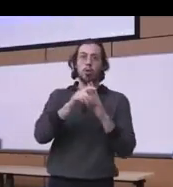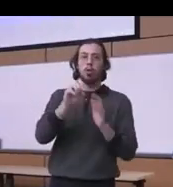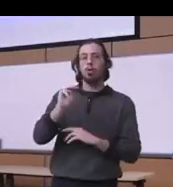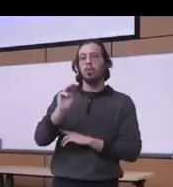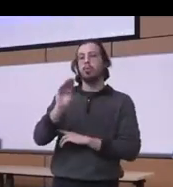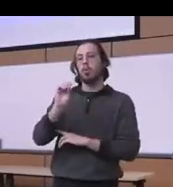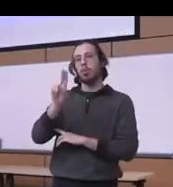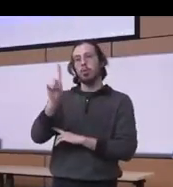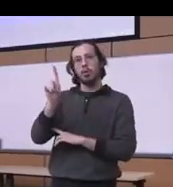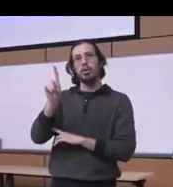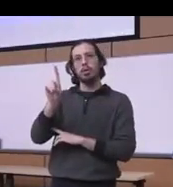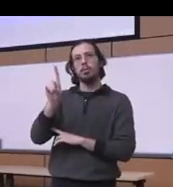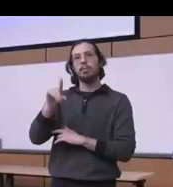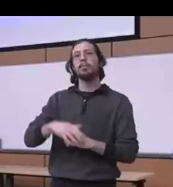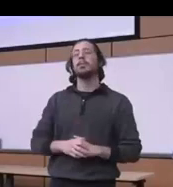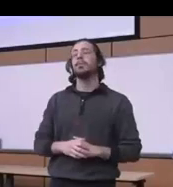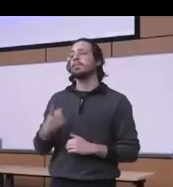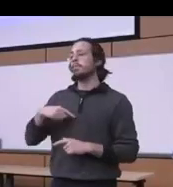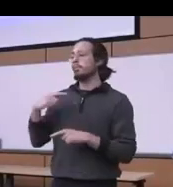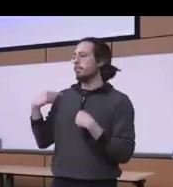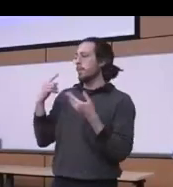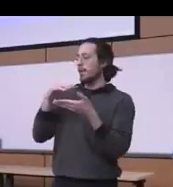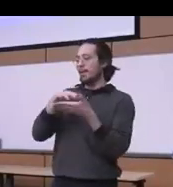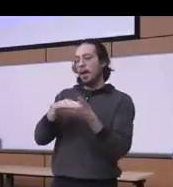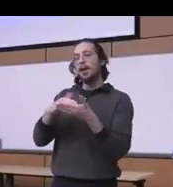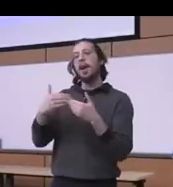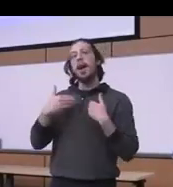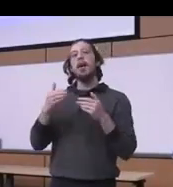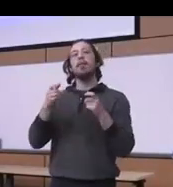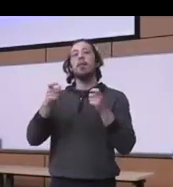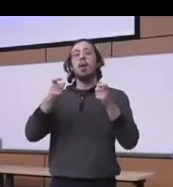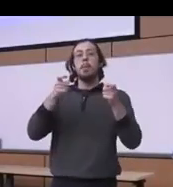of from our study we have looked obviously at moderators and mediators of that and we found